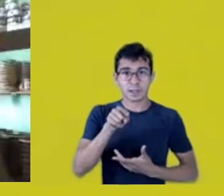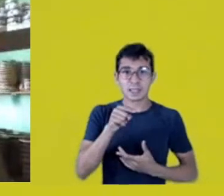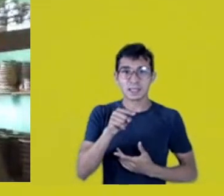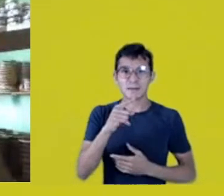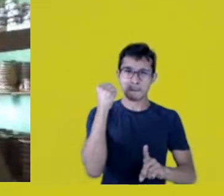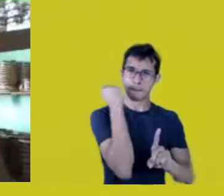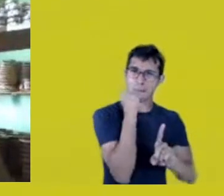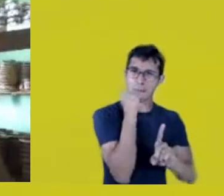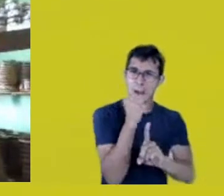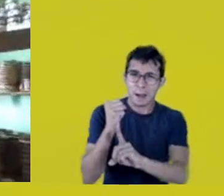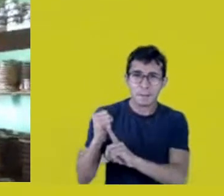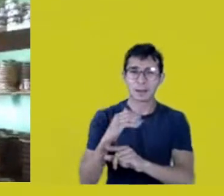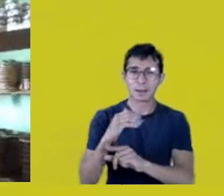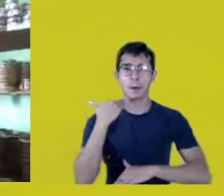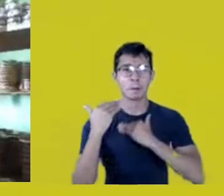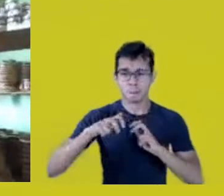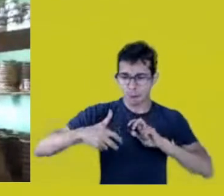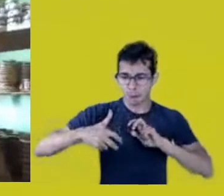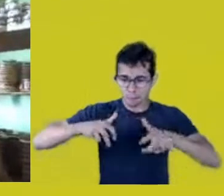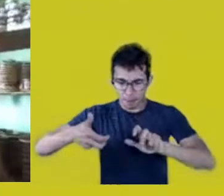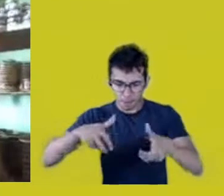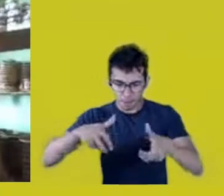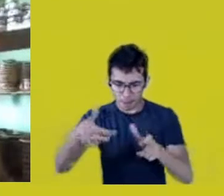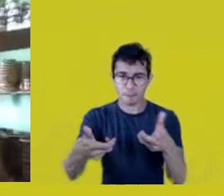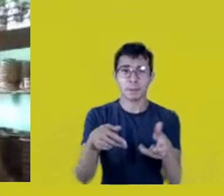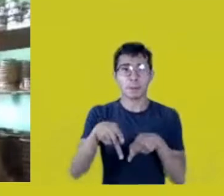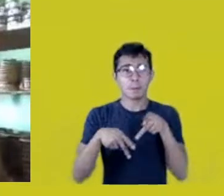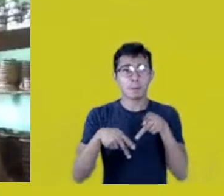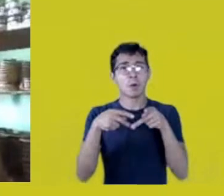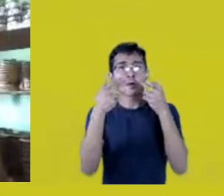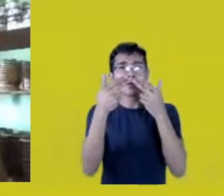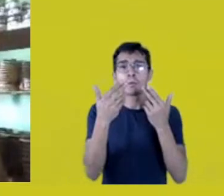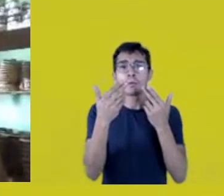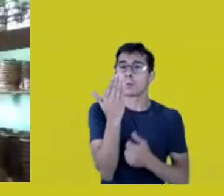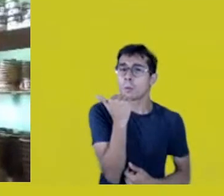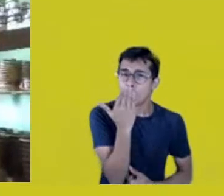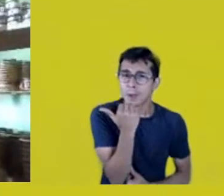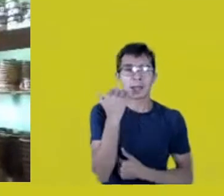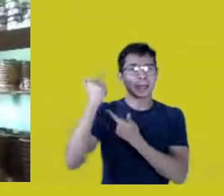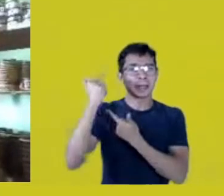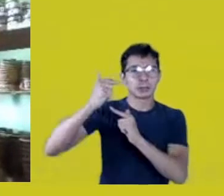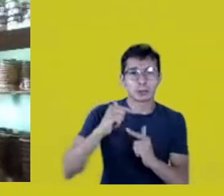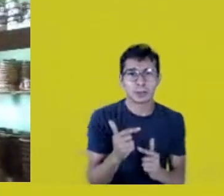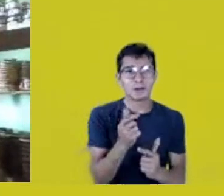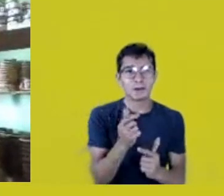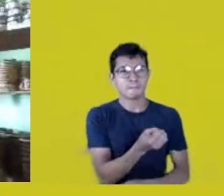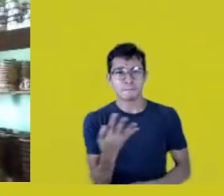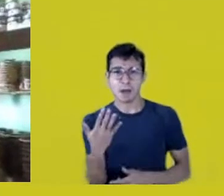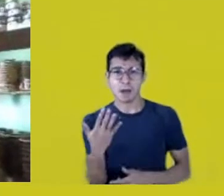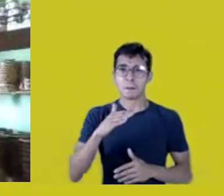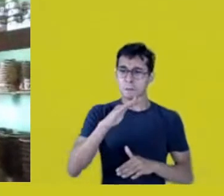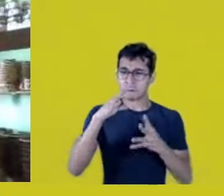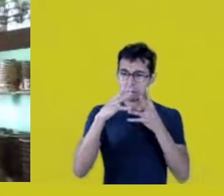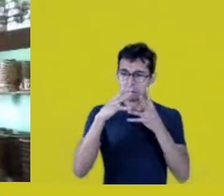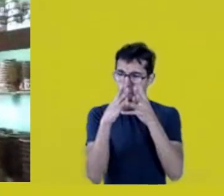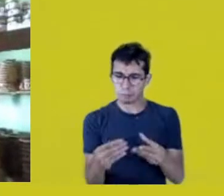that’s destroying our venh-nen, our traditional food. the péhope, the fynh, the fuá, the kumi